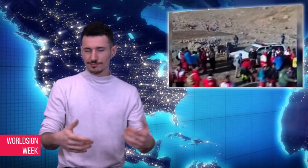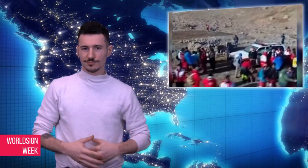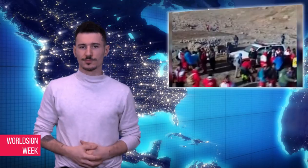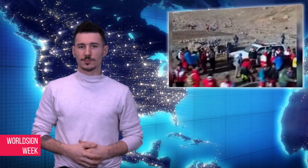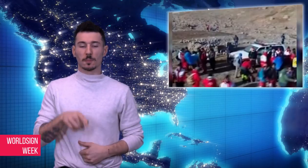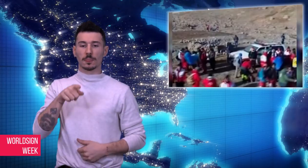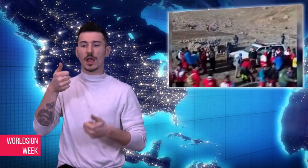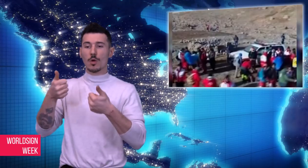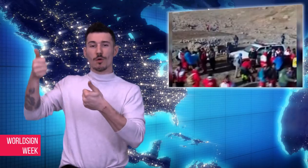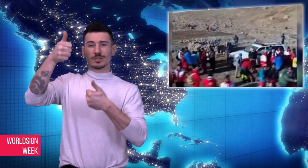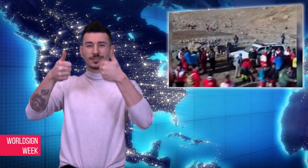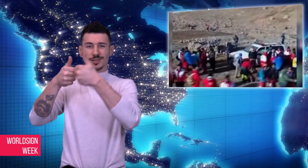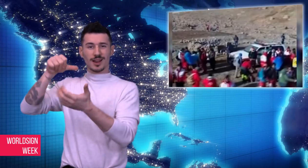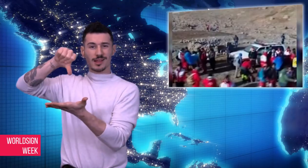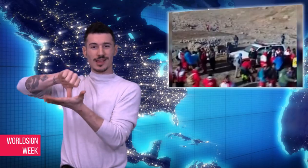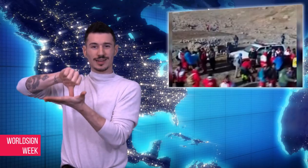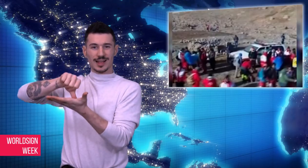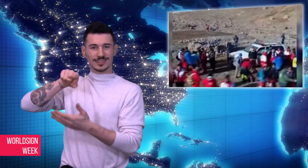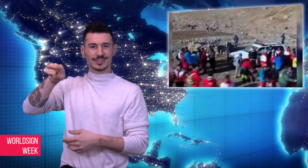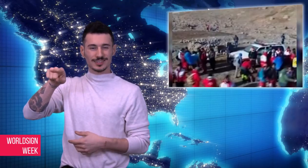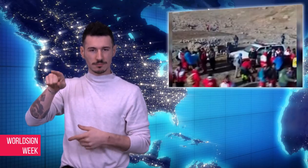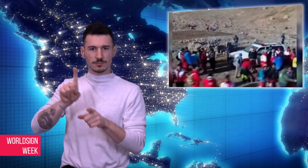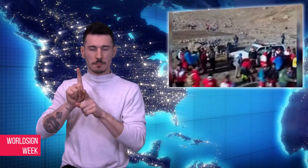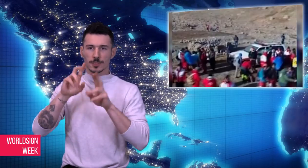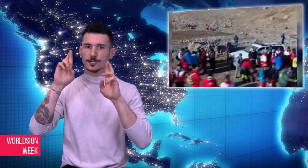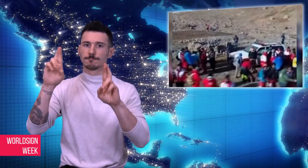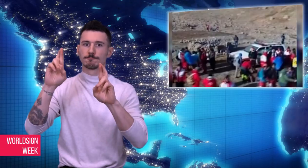the flight data recorders that would be